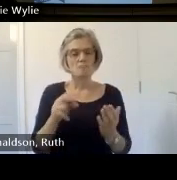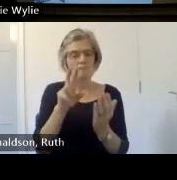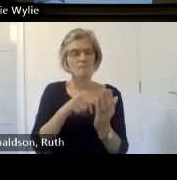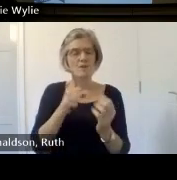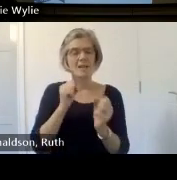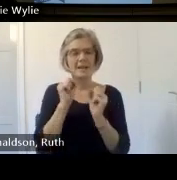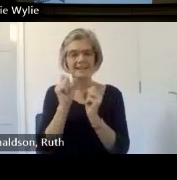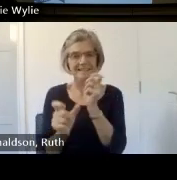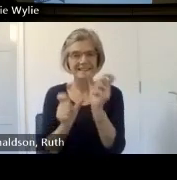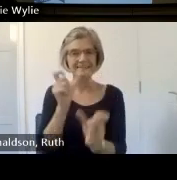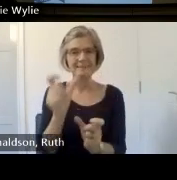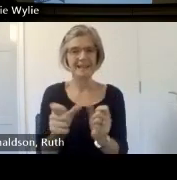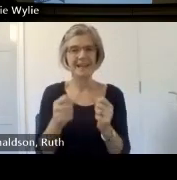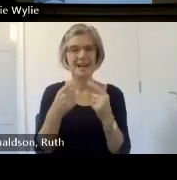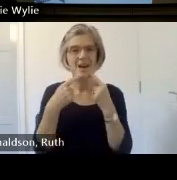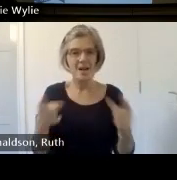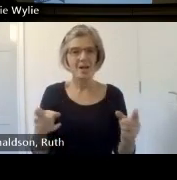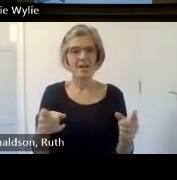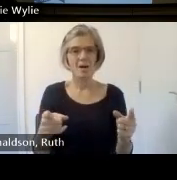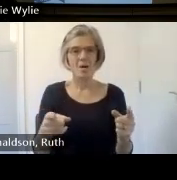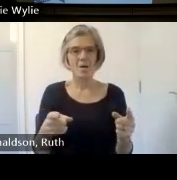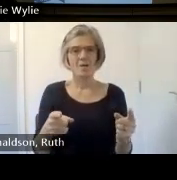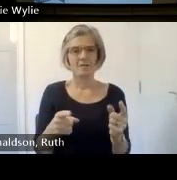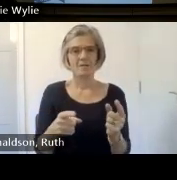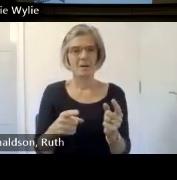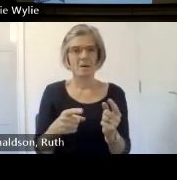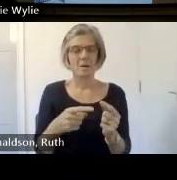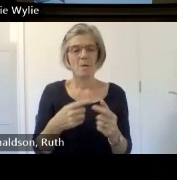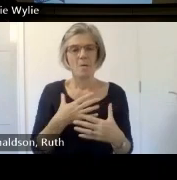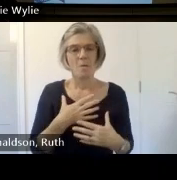have had the courage and willness to share with Our Story Scotlands has had a really